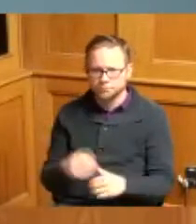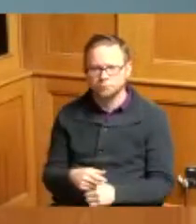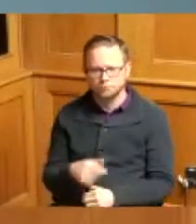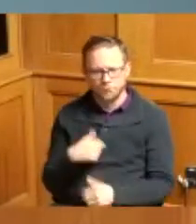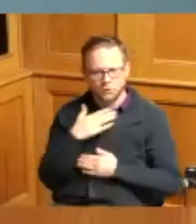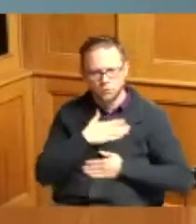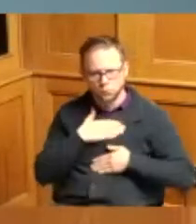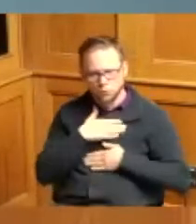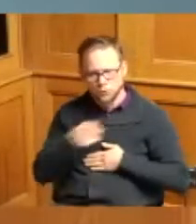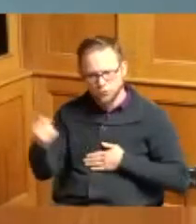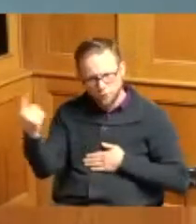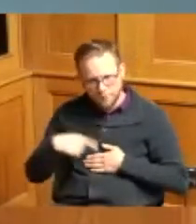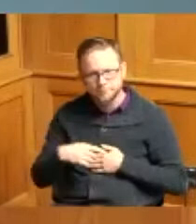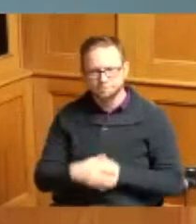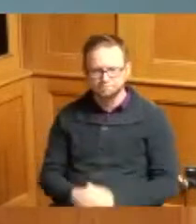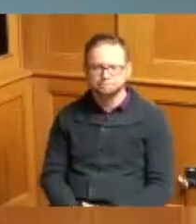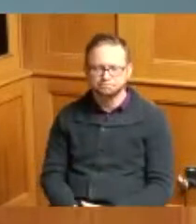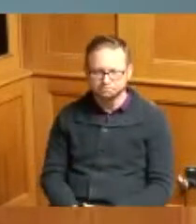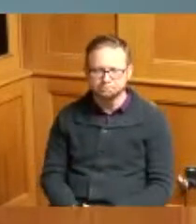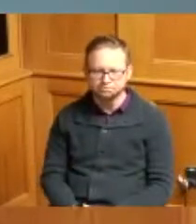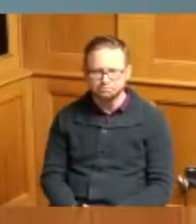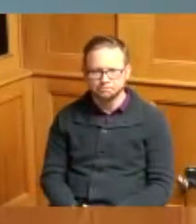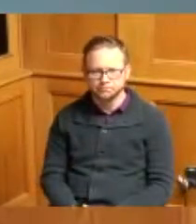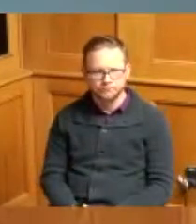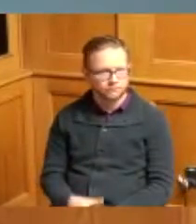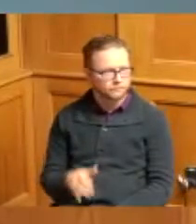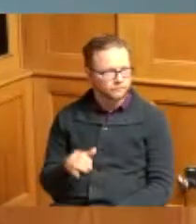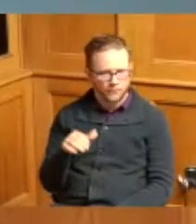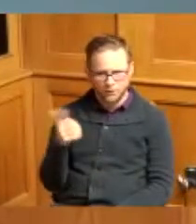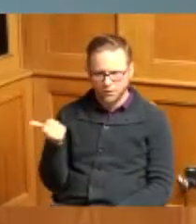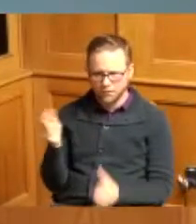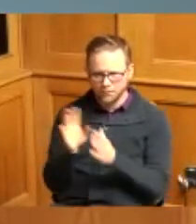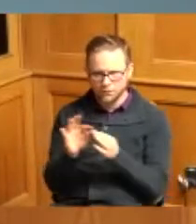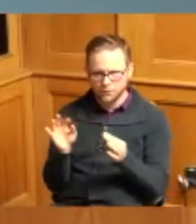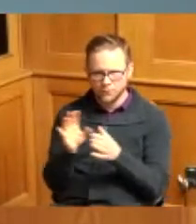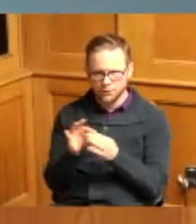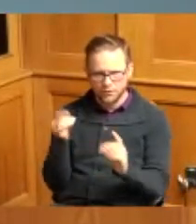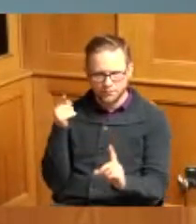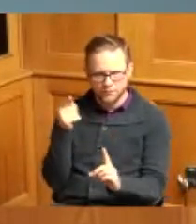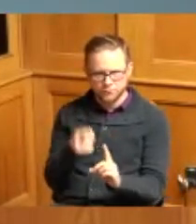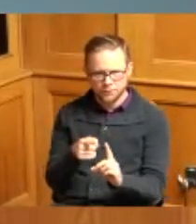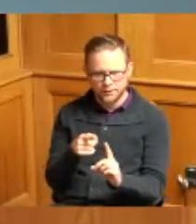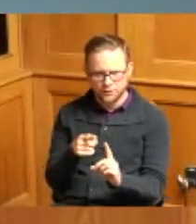you coming and being patient are there any other comments on zoom or anything like that